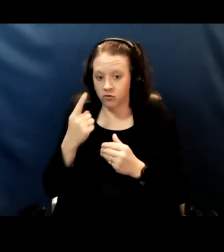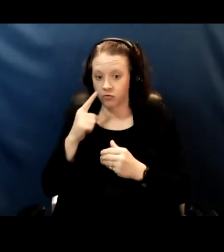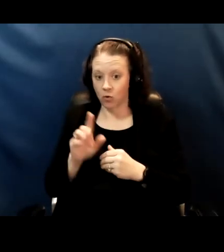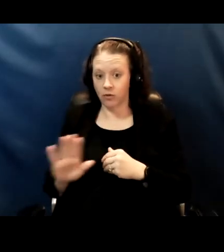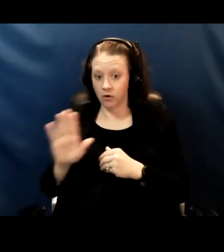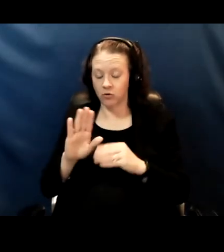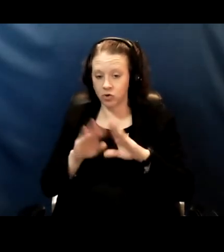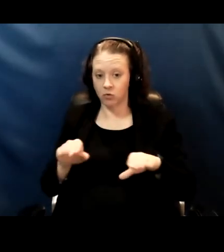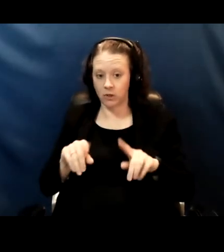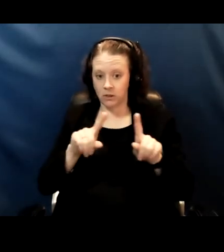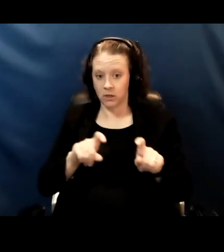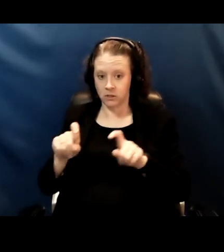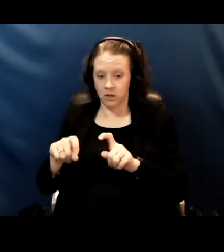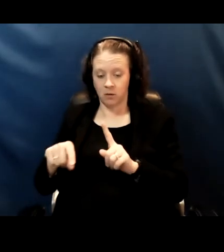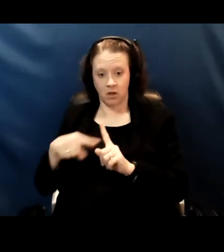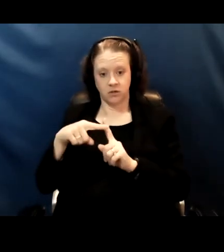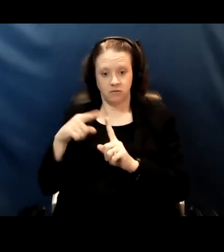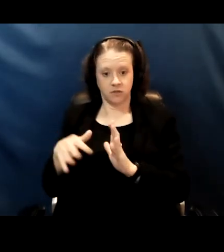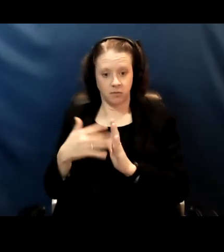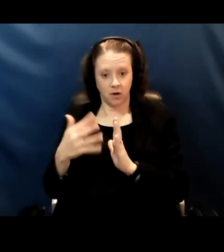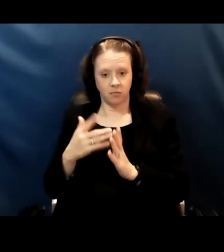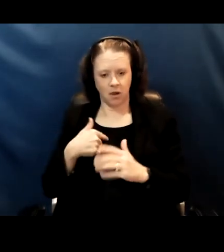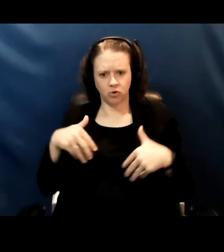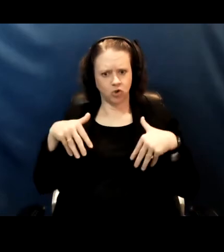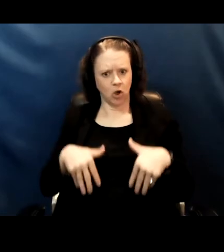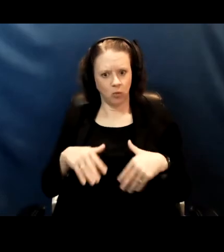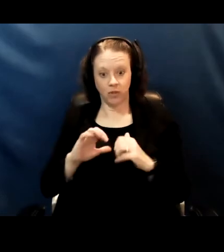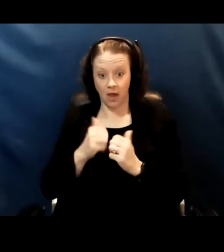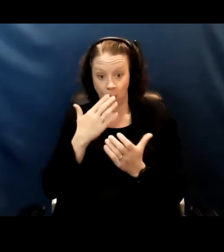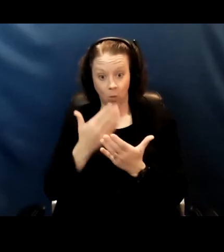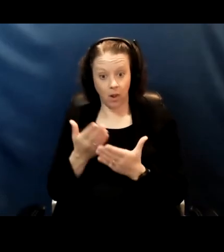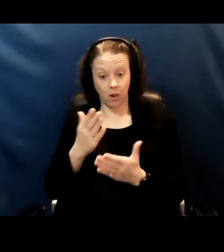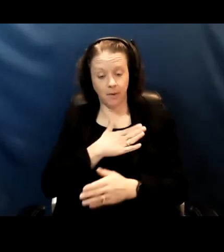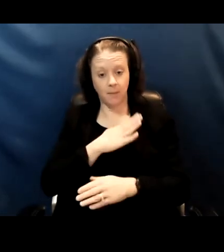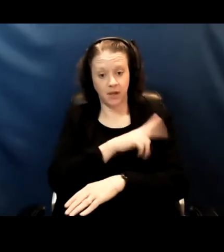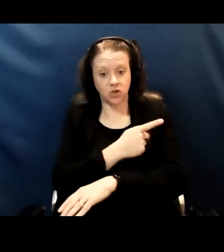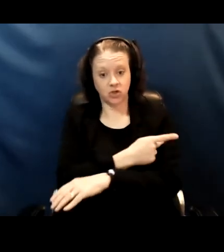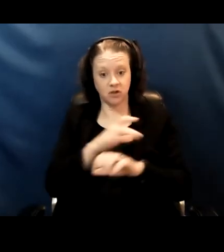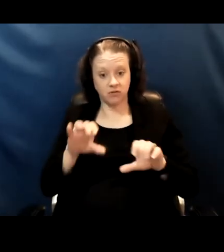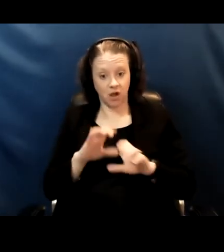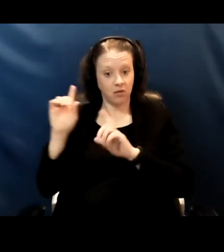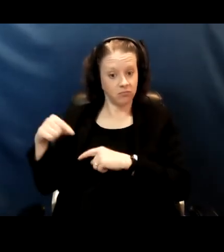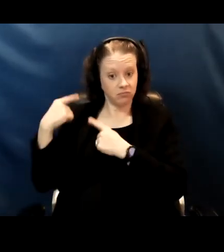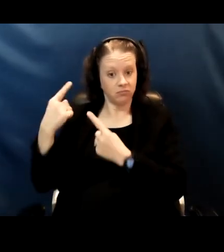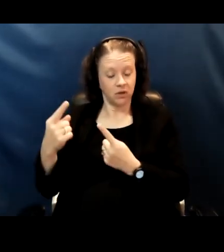and I have been floored with how well my patients have done throughout the year when they have tested positive